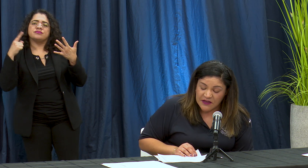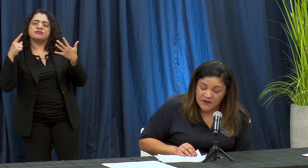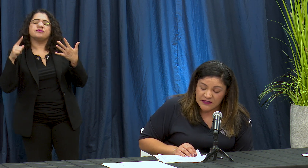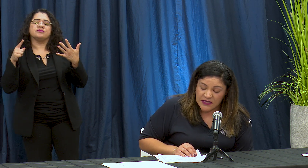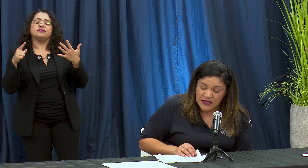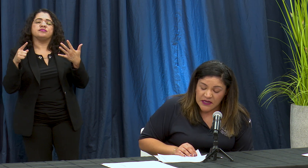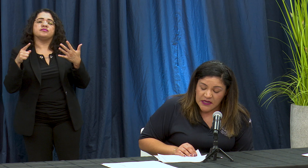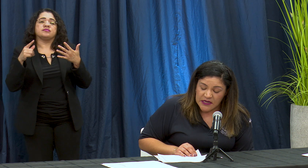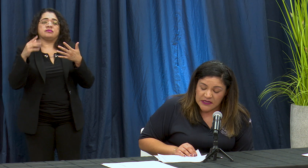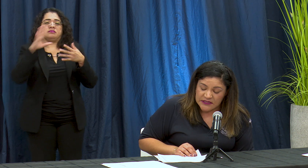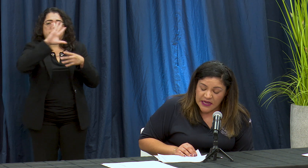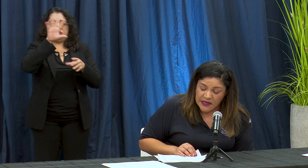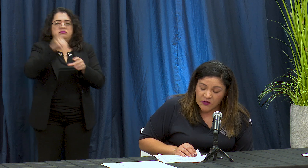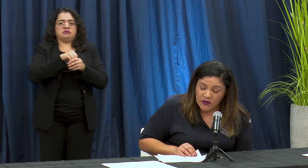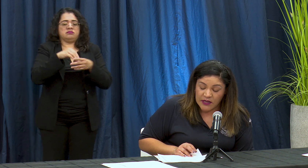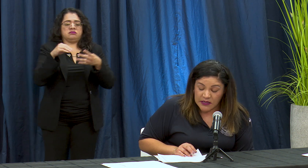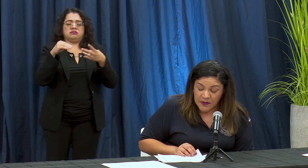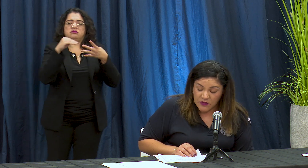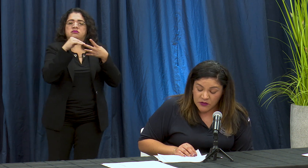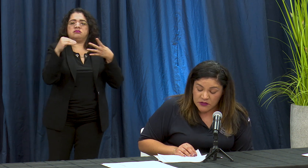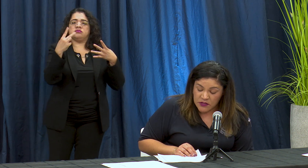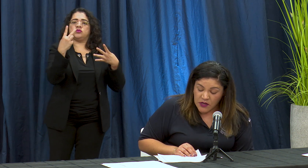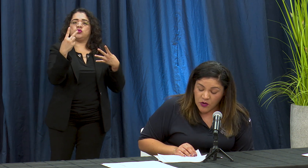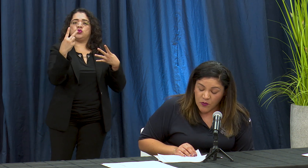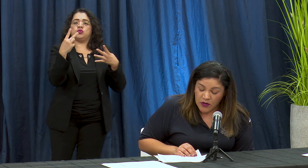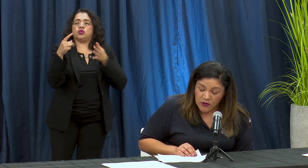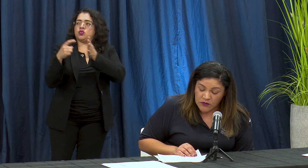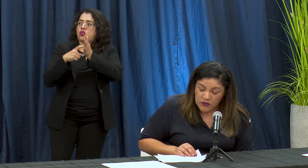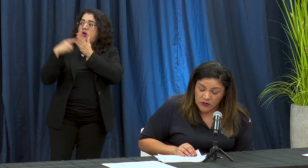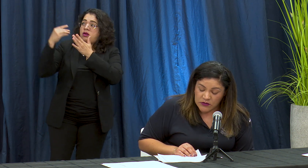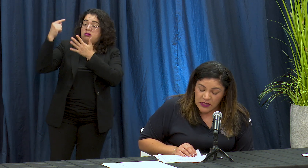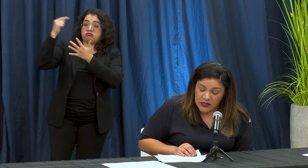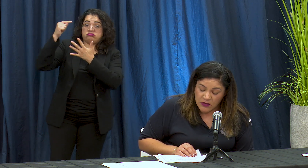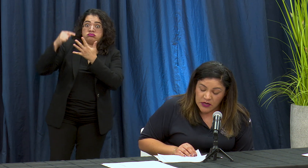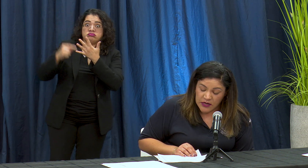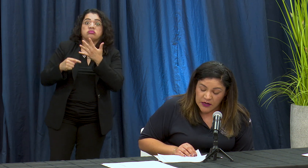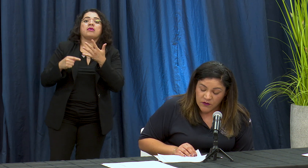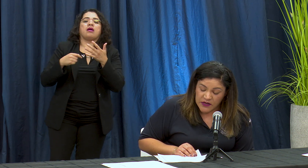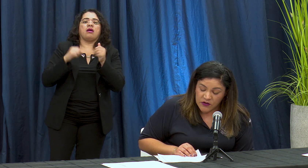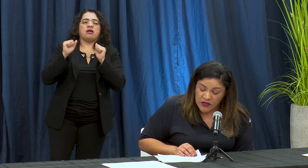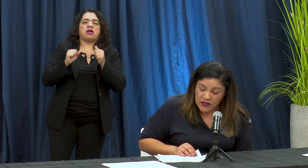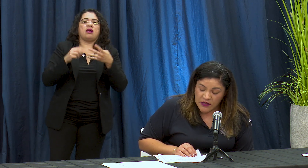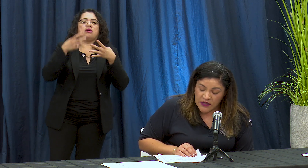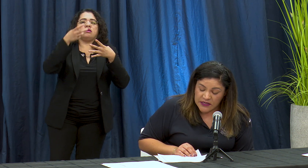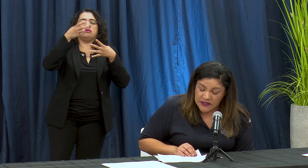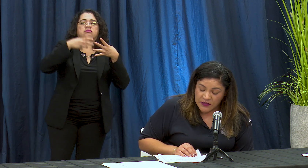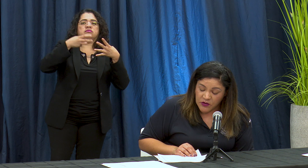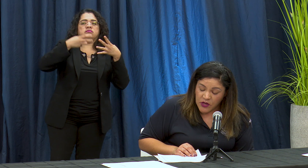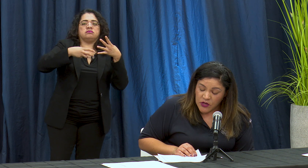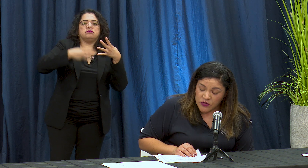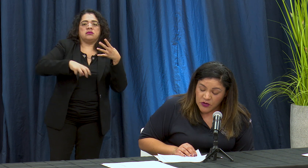la face a initial en la etapa dos comecon conseguir no de del estado no